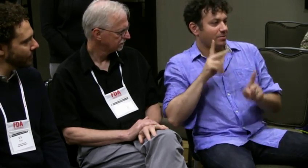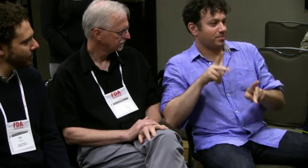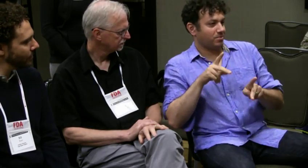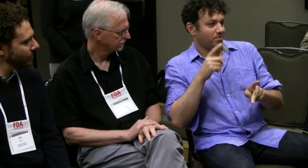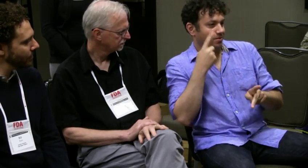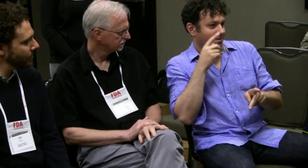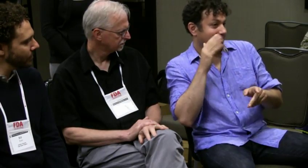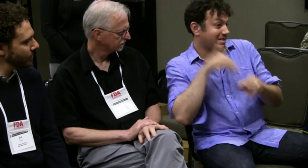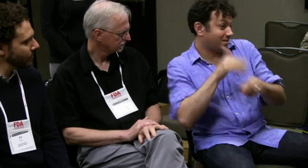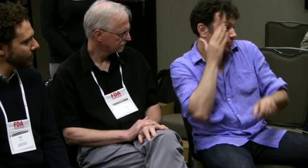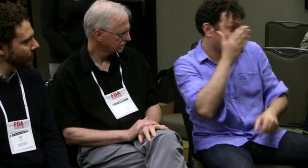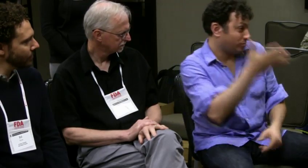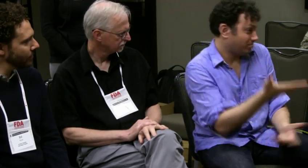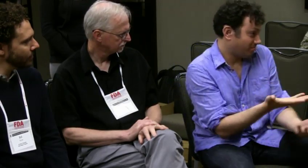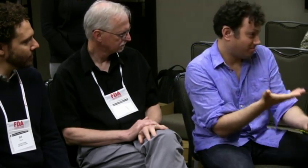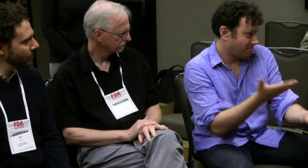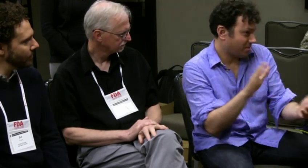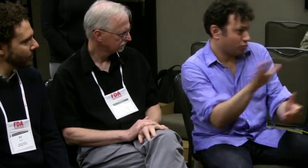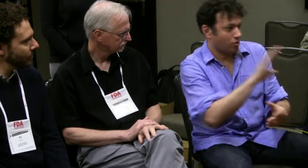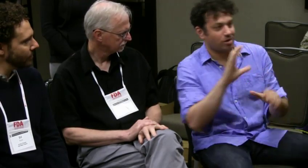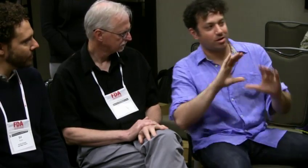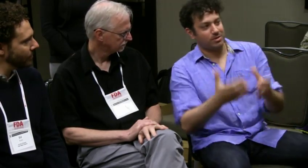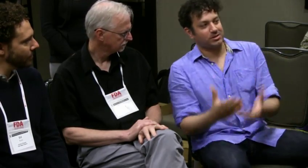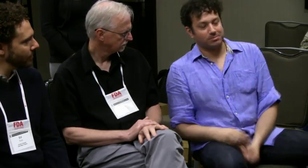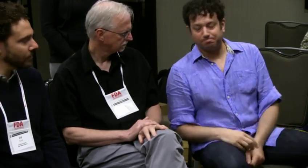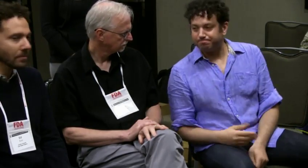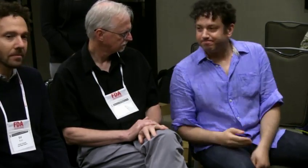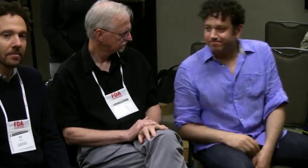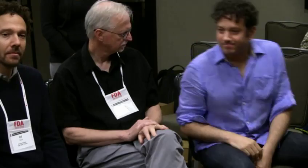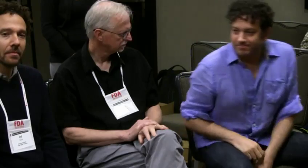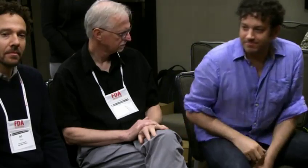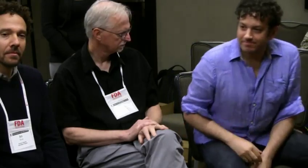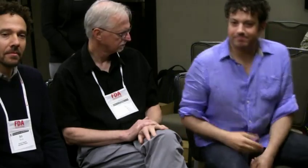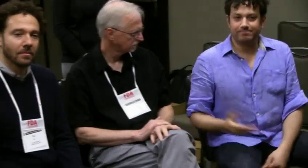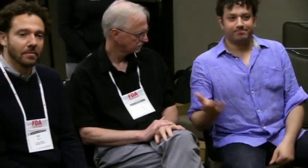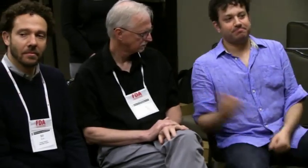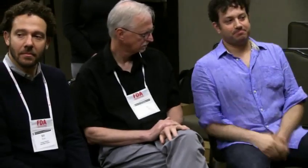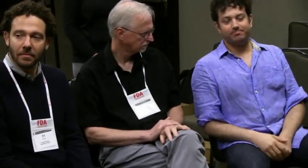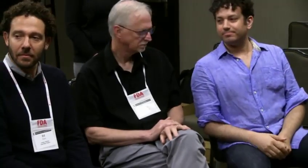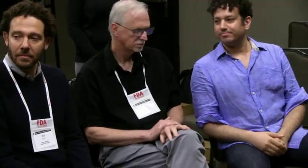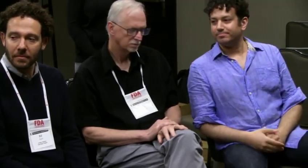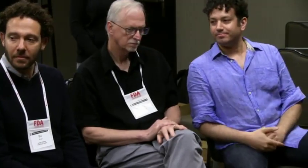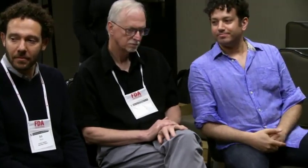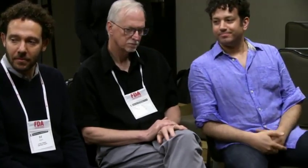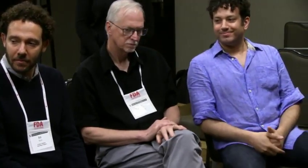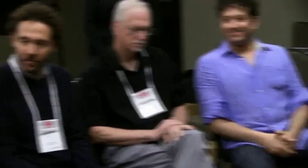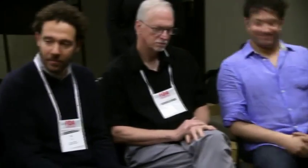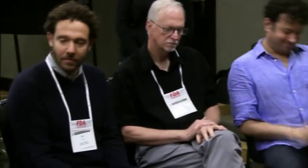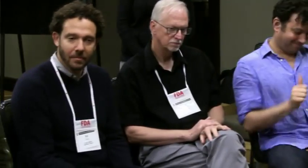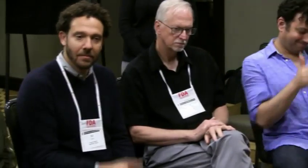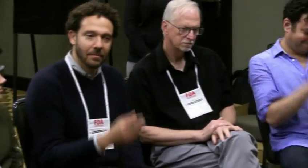to arrive, to be prepared when you have deaf artists entering your company.